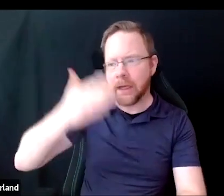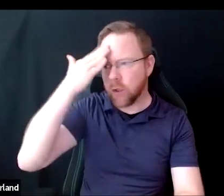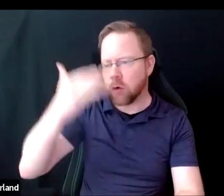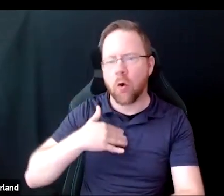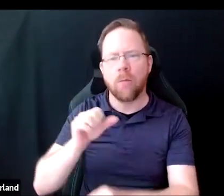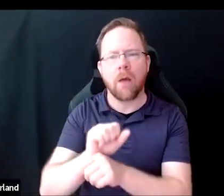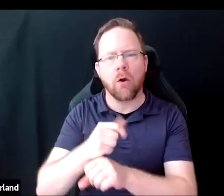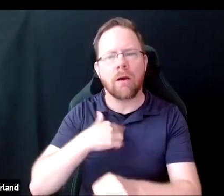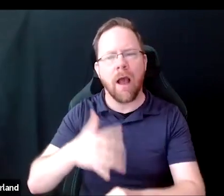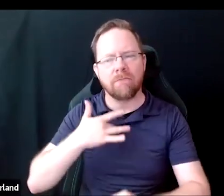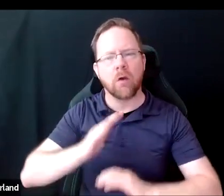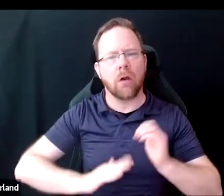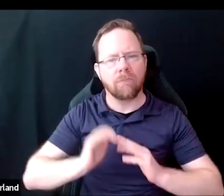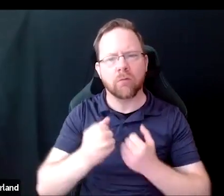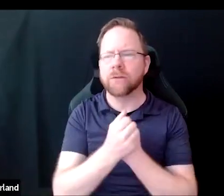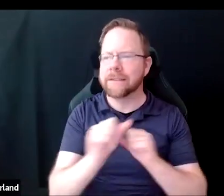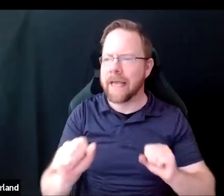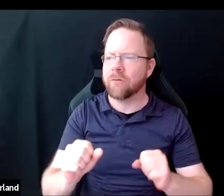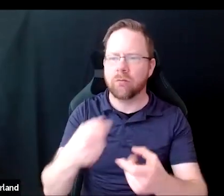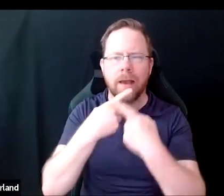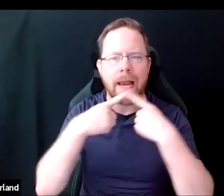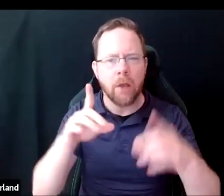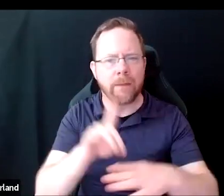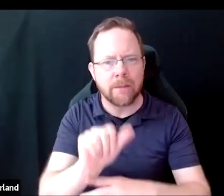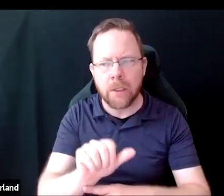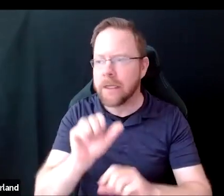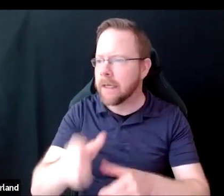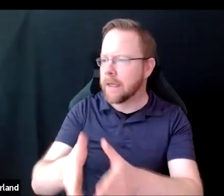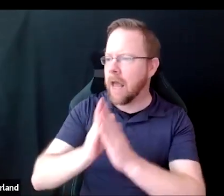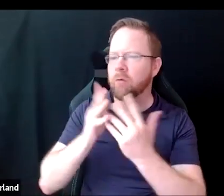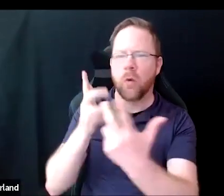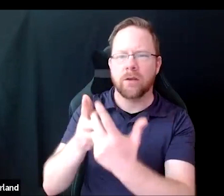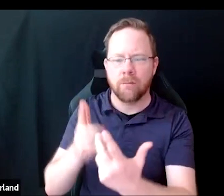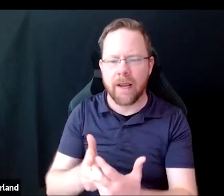and request the accommodations I need because I have proved I am worth it.